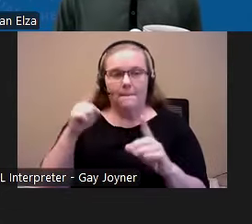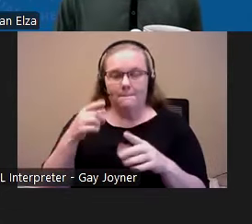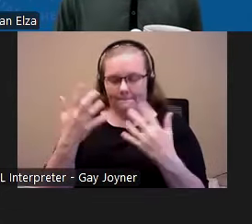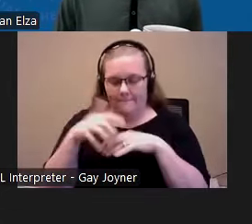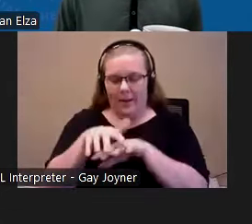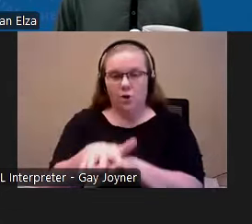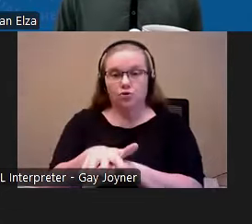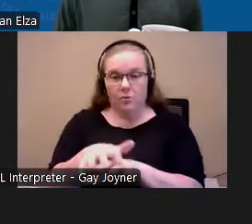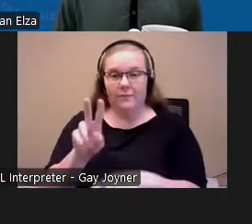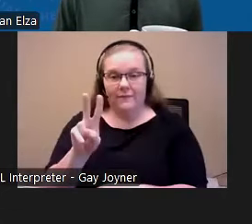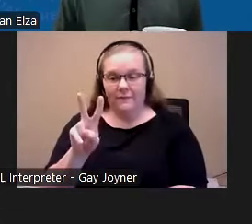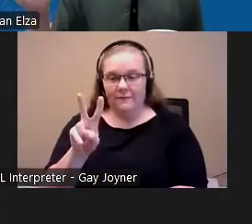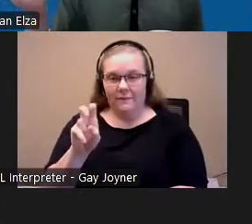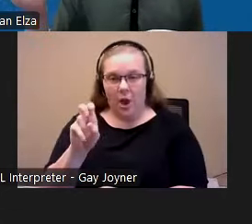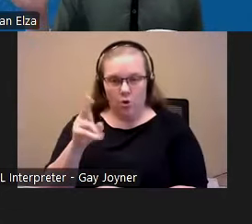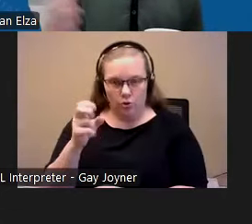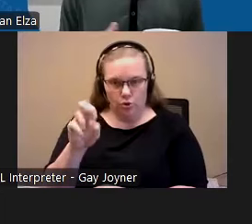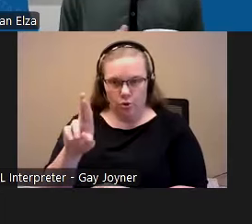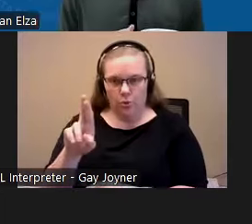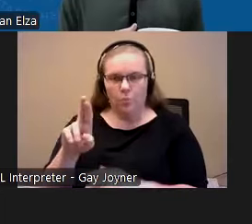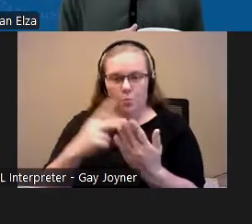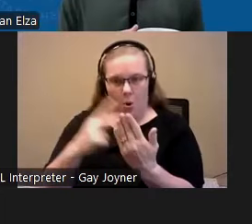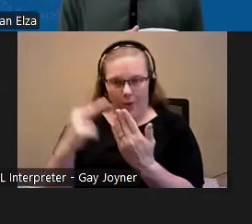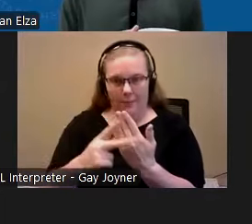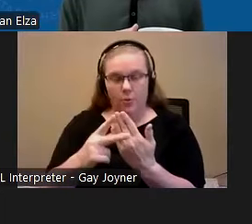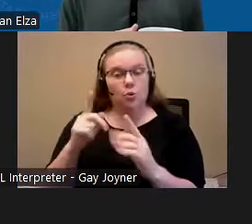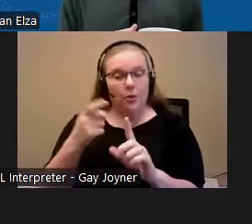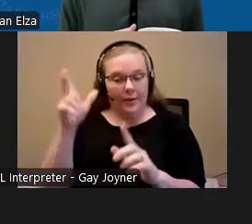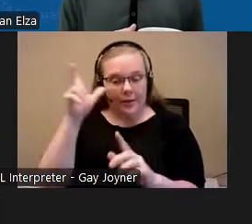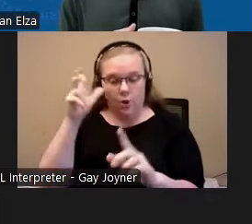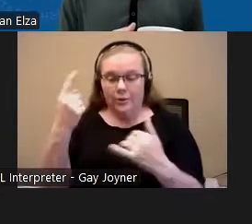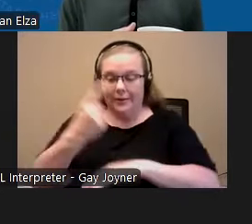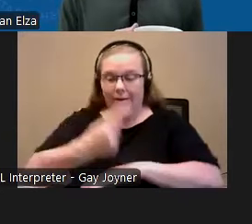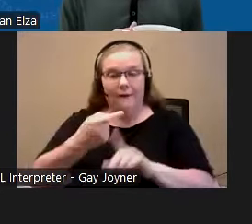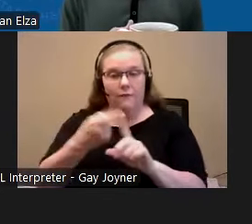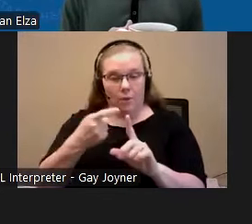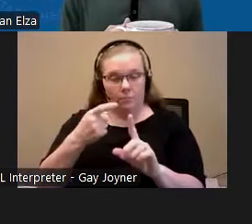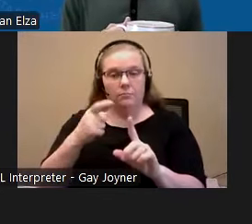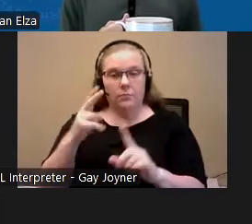Today you will hear directly from HUD about their updated guidance and have an opportunity to engage